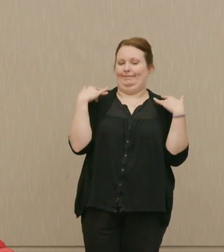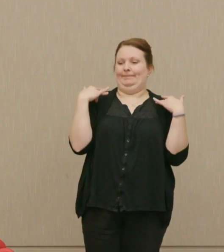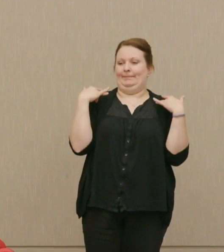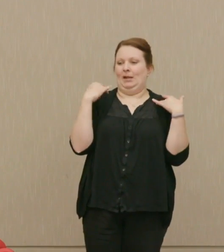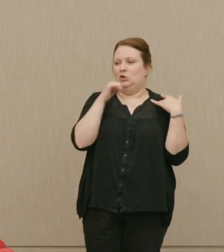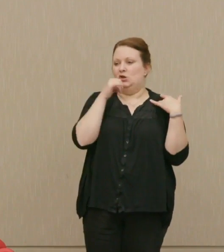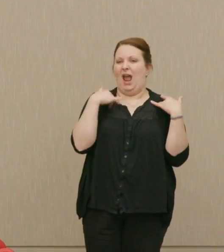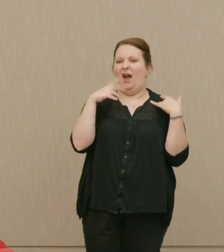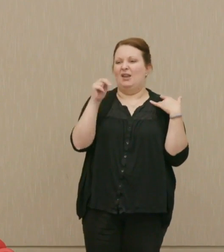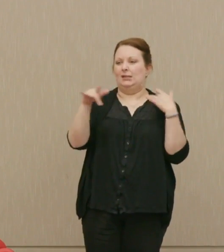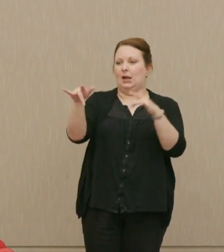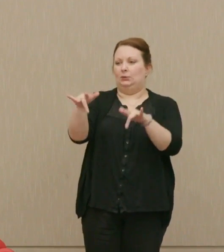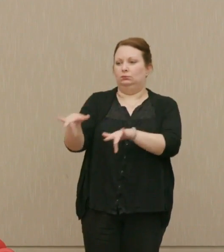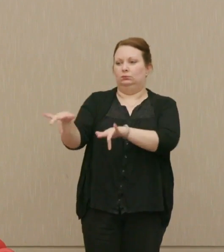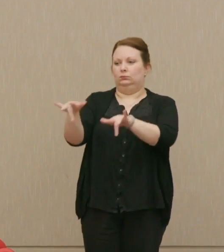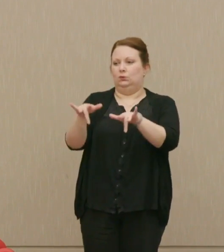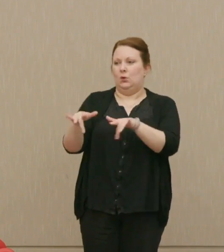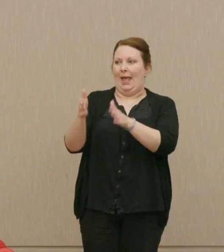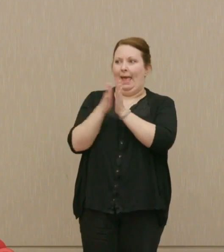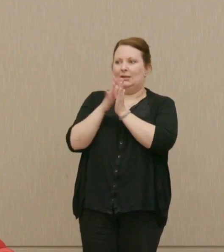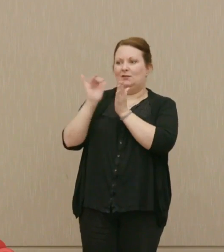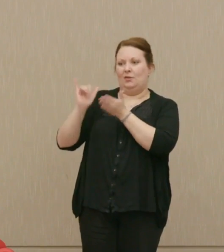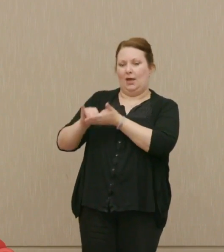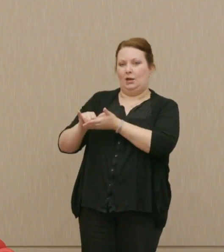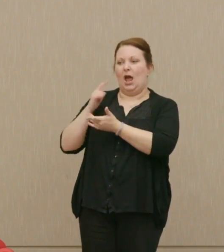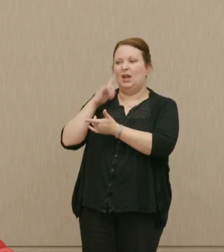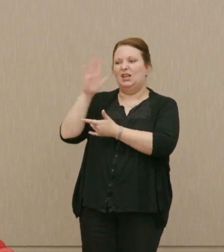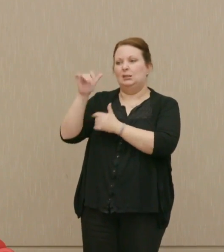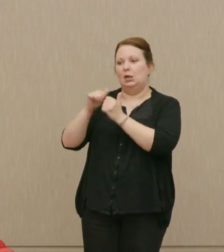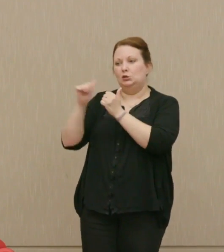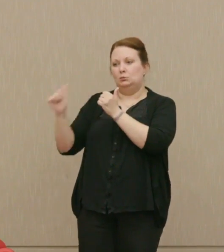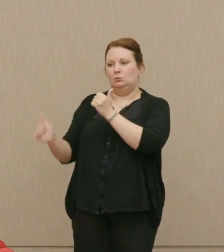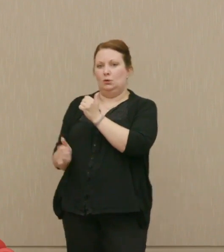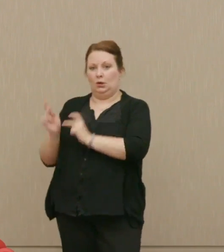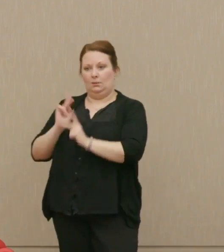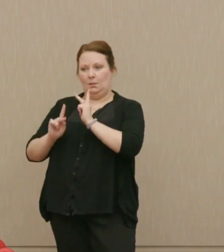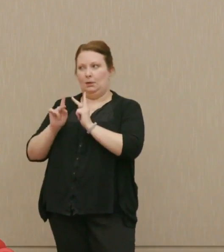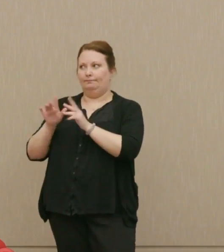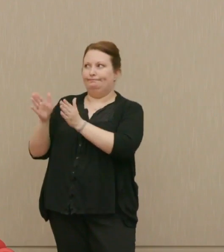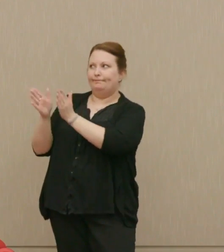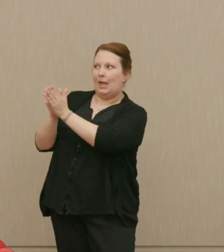on tape asking for this. They had his subordinates doing it.